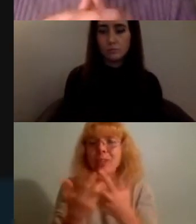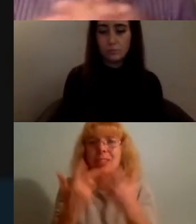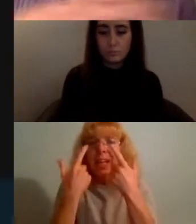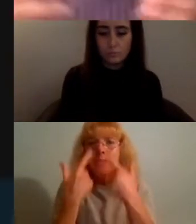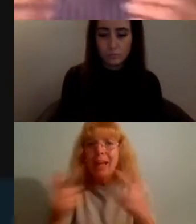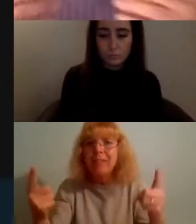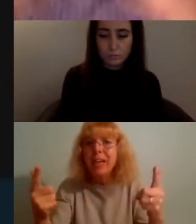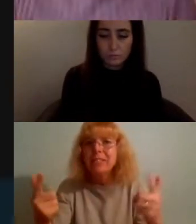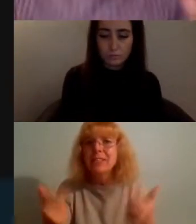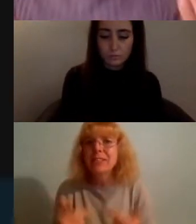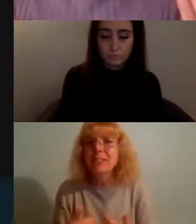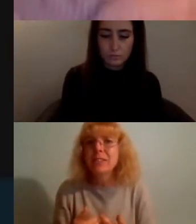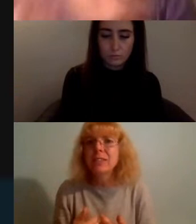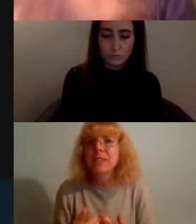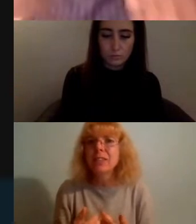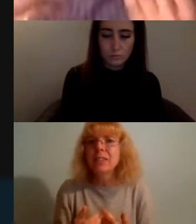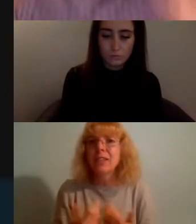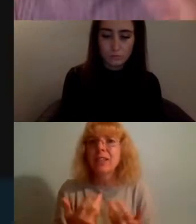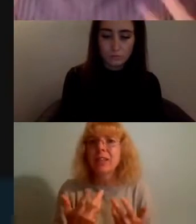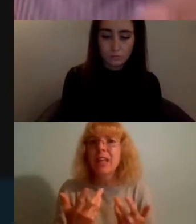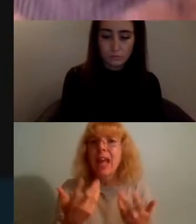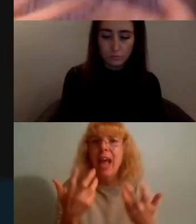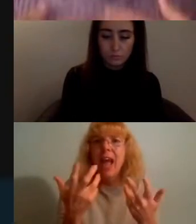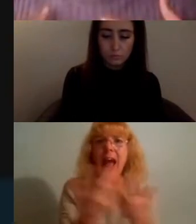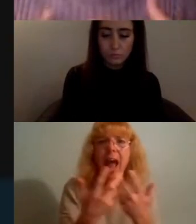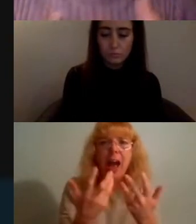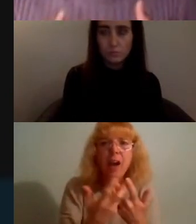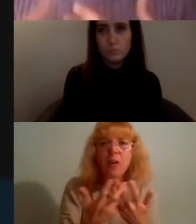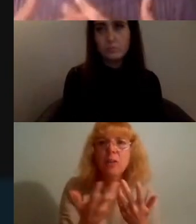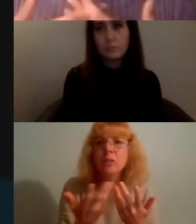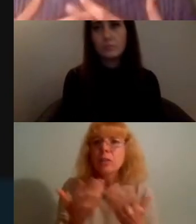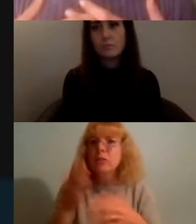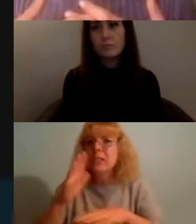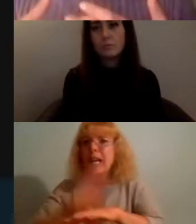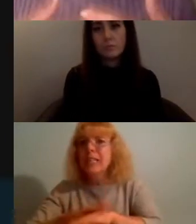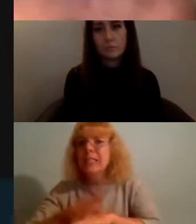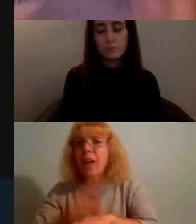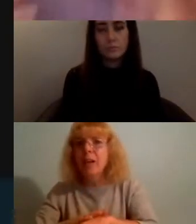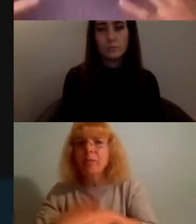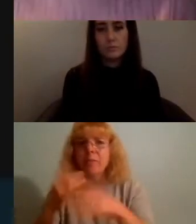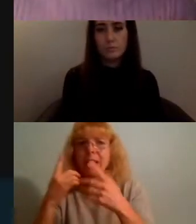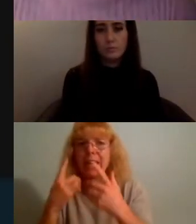and how and where do you like take time for care and how resilient that